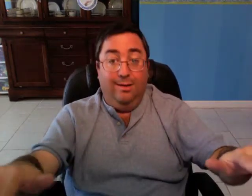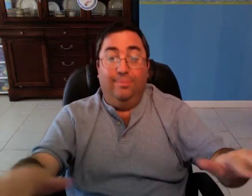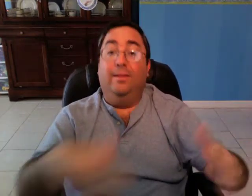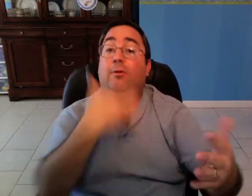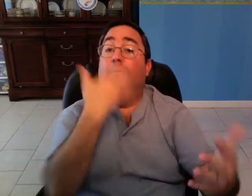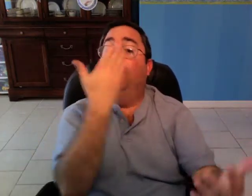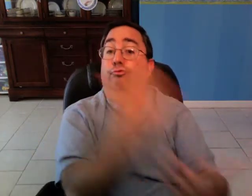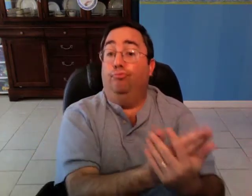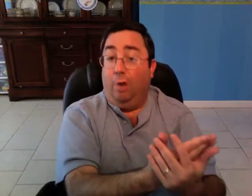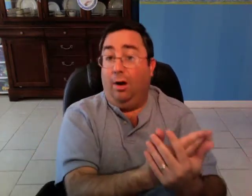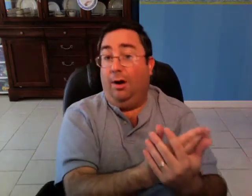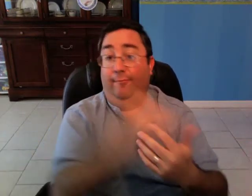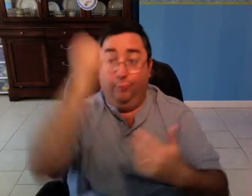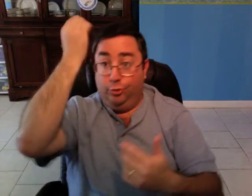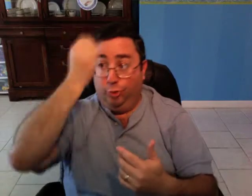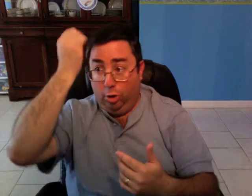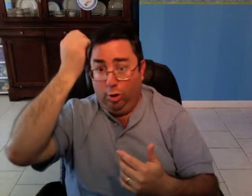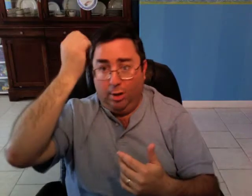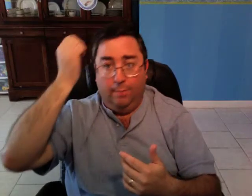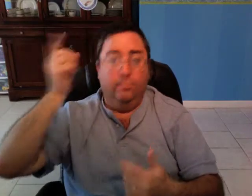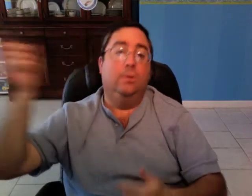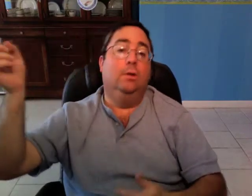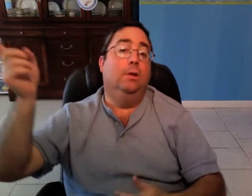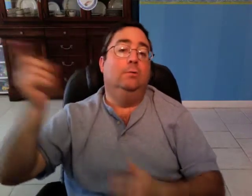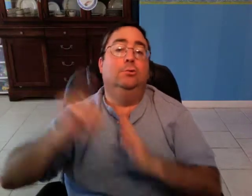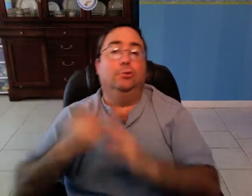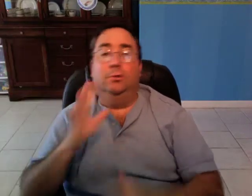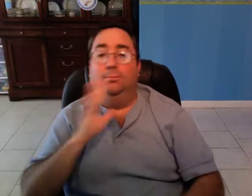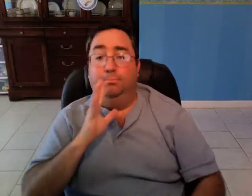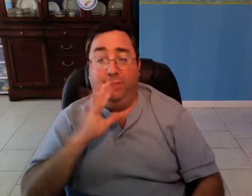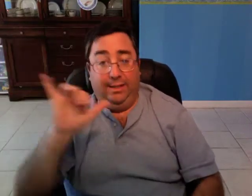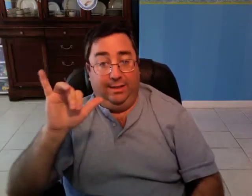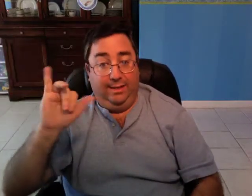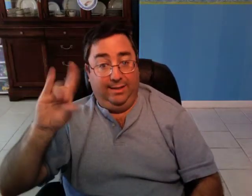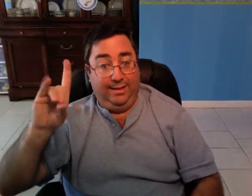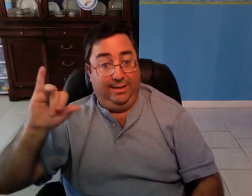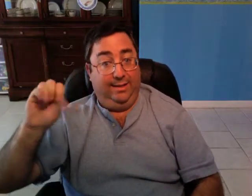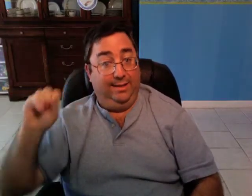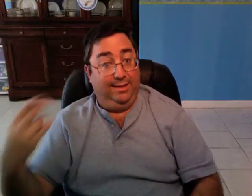when they arrived in Europe, they started speaking Yiddish.